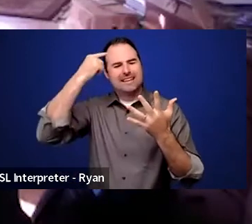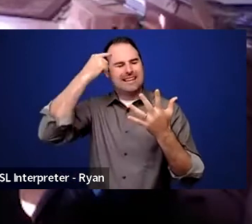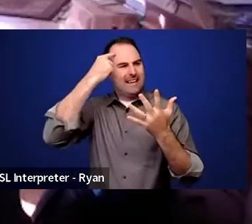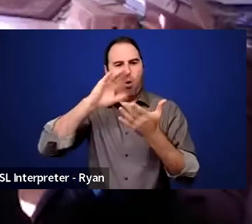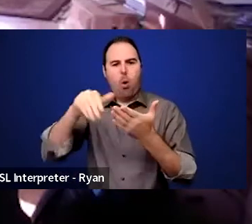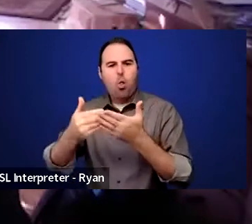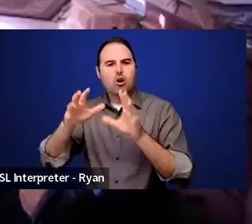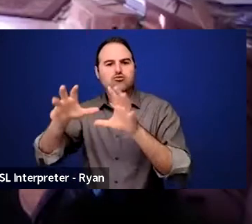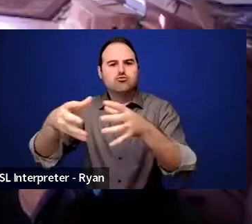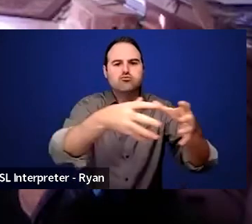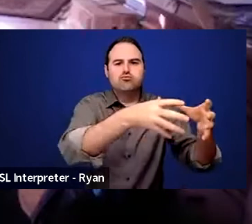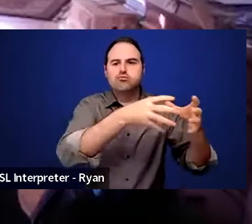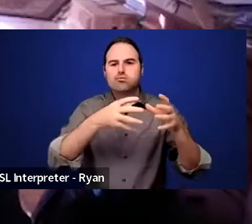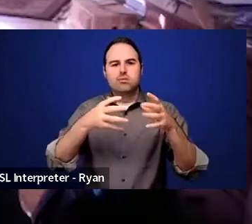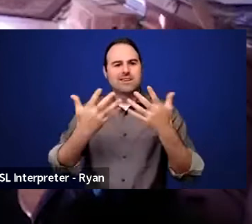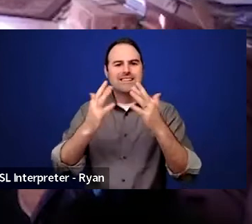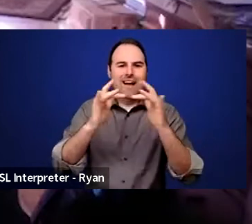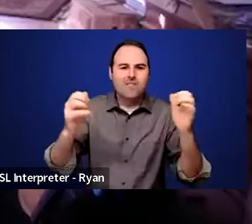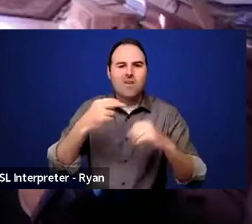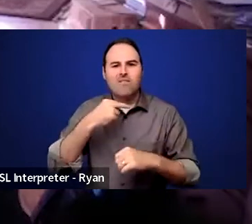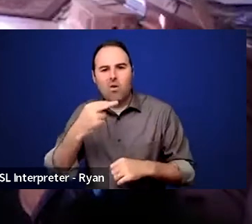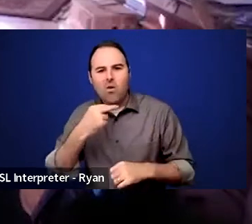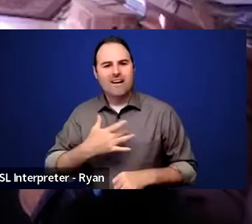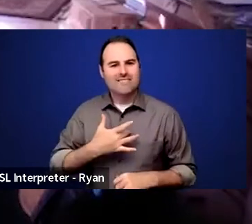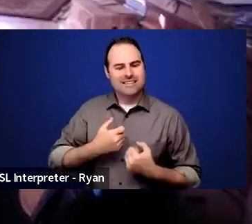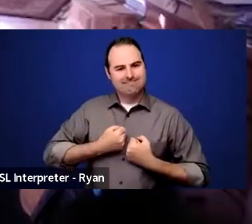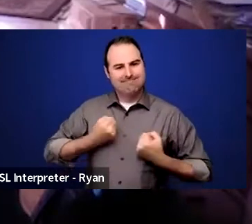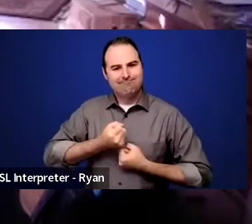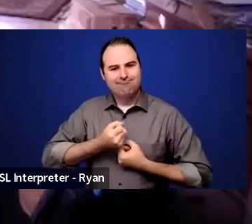in addressing these barriers, ameliorating harm and achieving restoration.